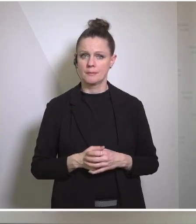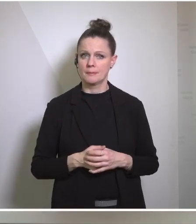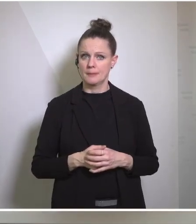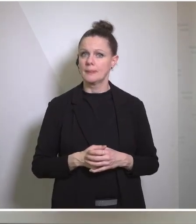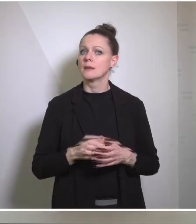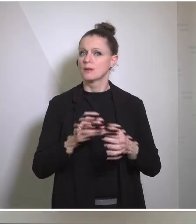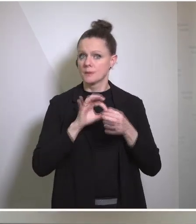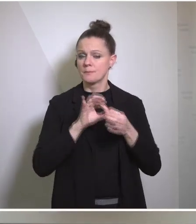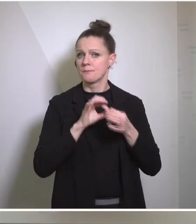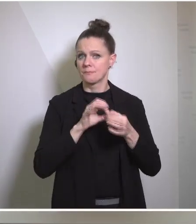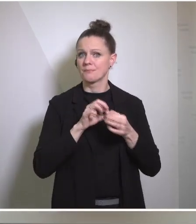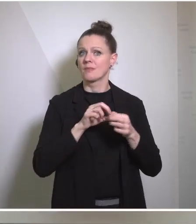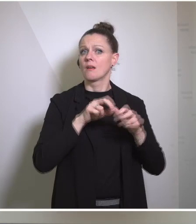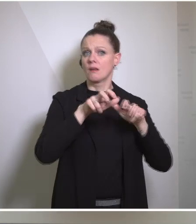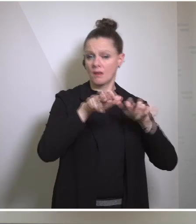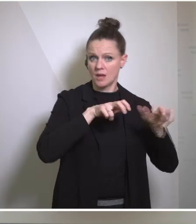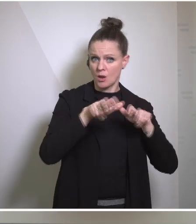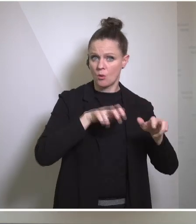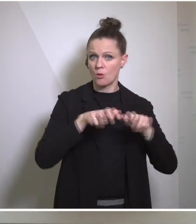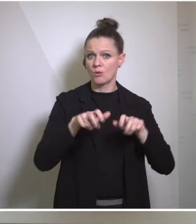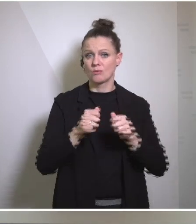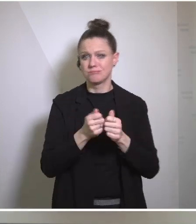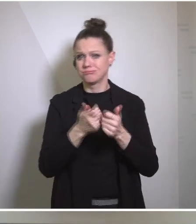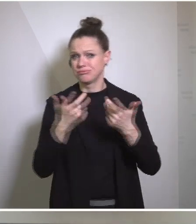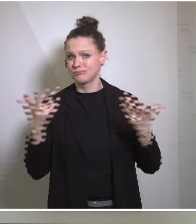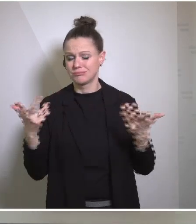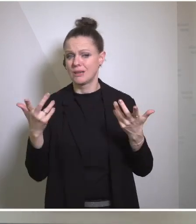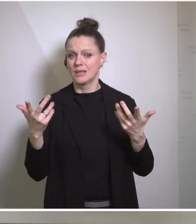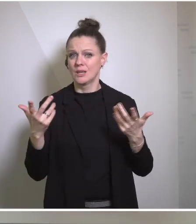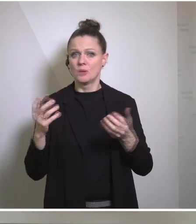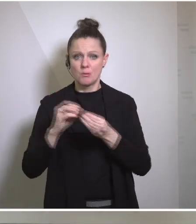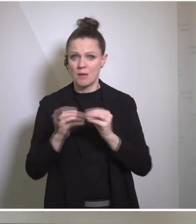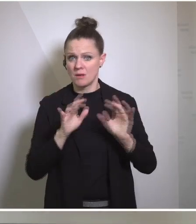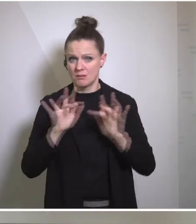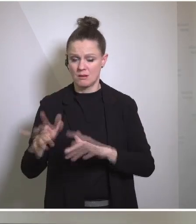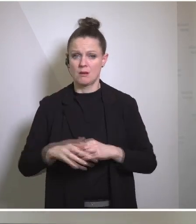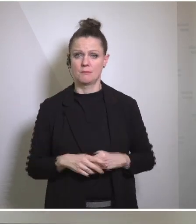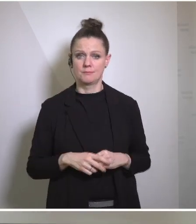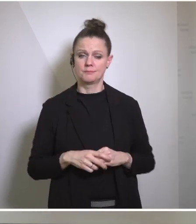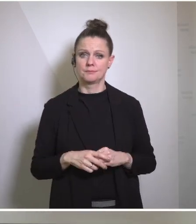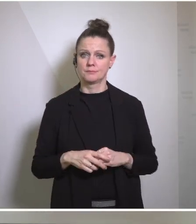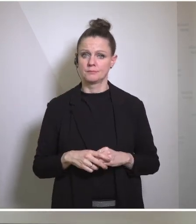and it's happening on a whole variety of issues, including our commitment to help make sure Israel